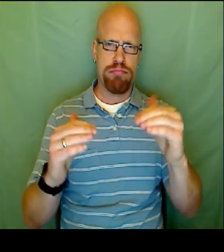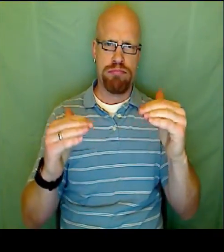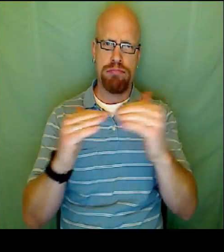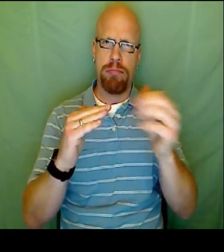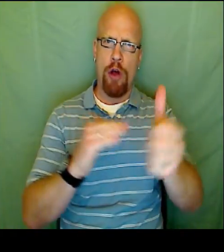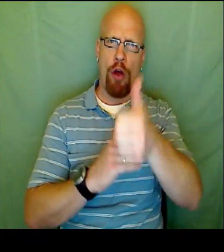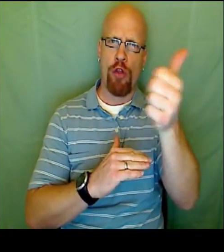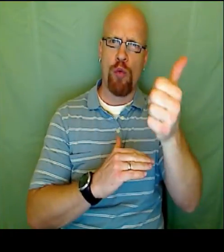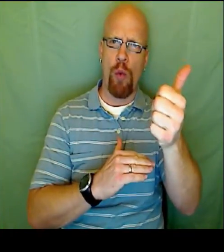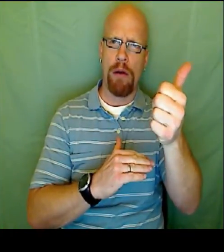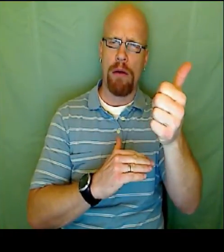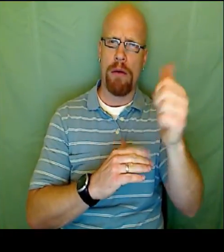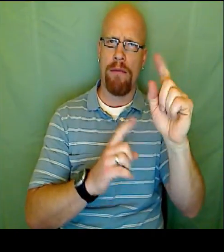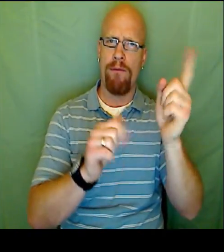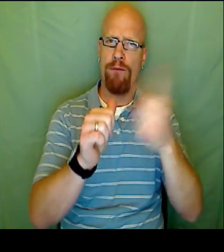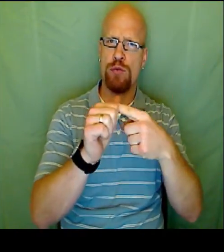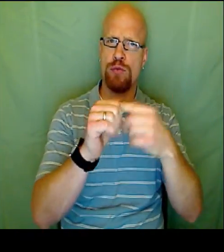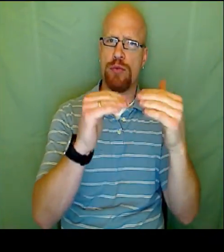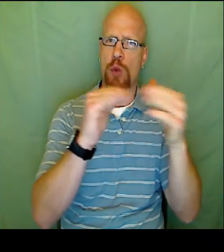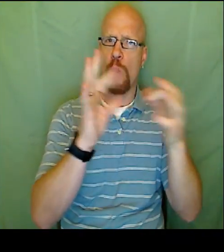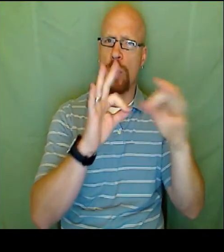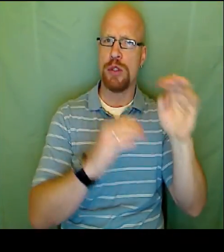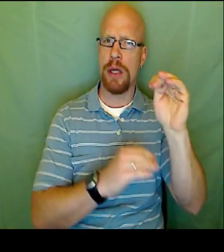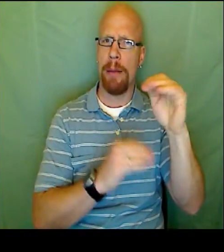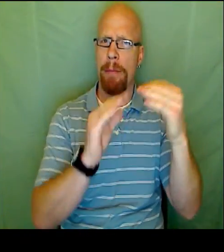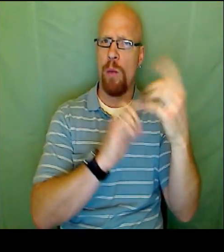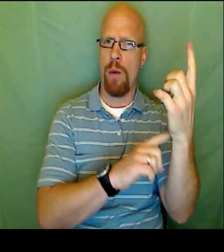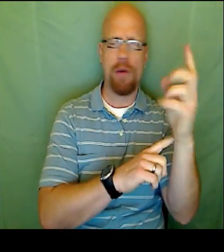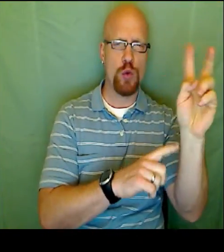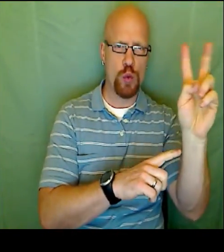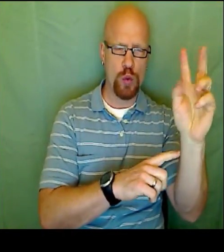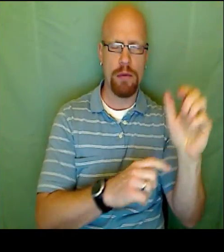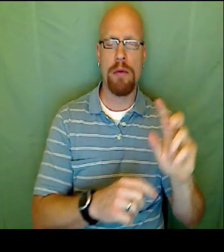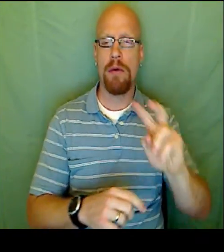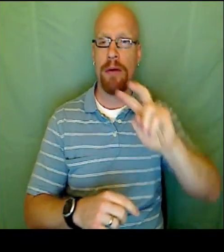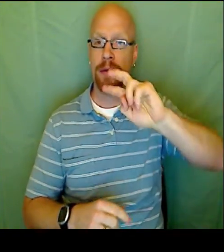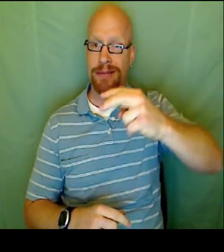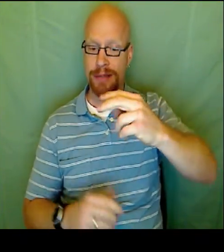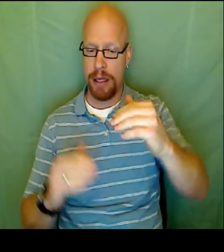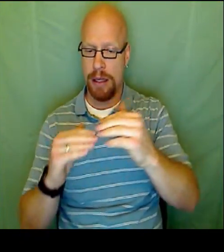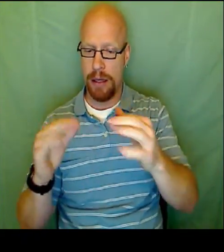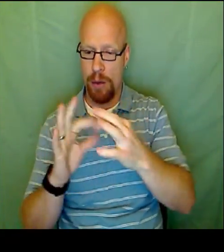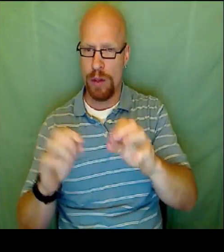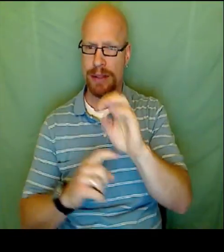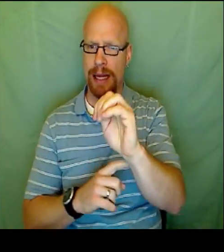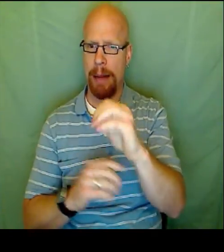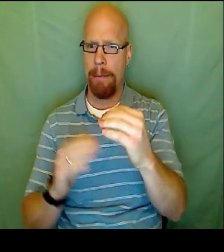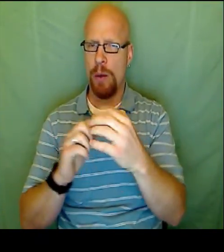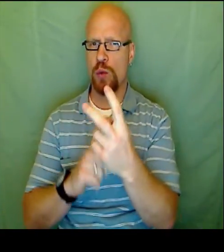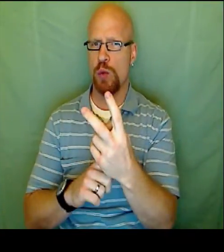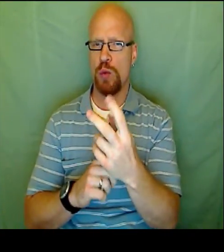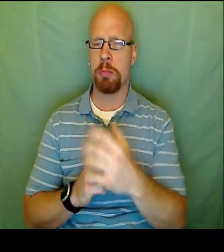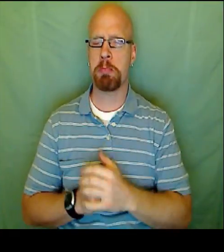As we see here, we have M equal to two. Which is the same with the other equation, which is M equal two.